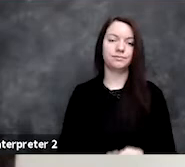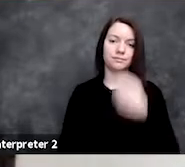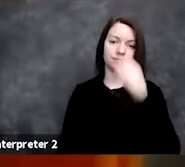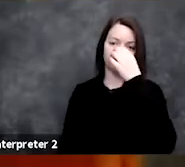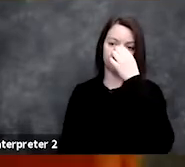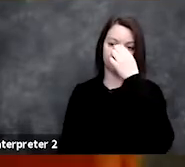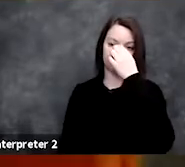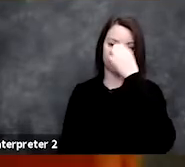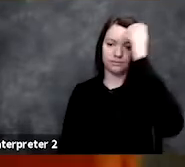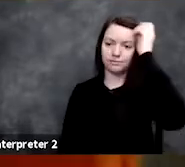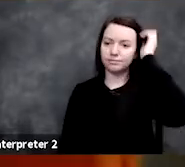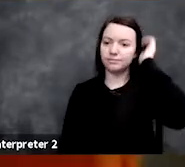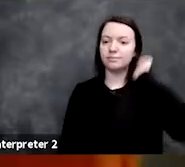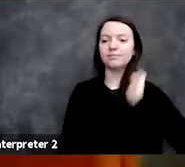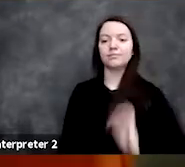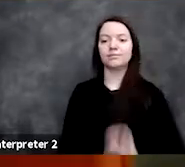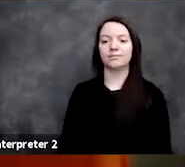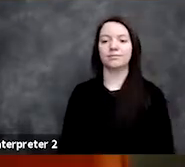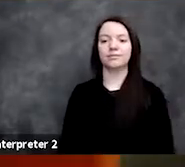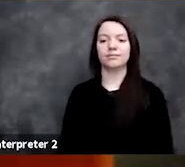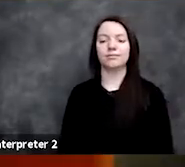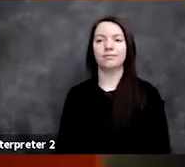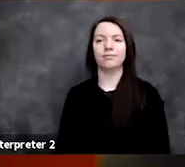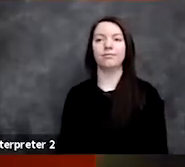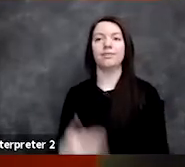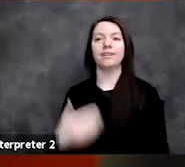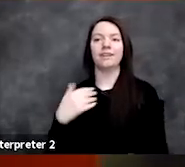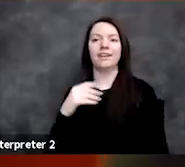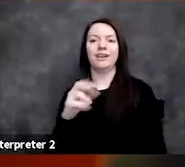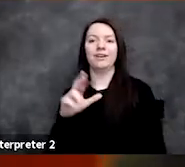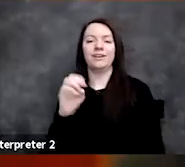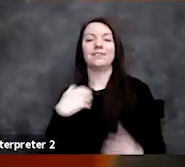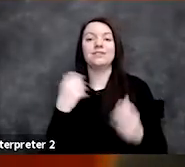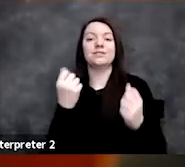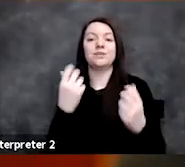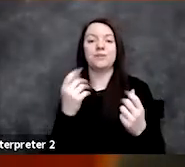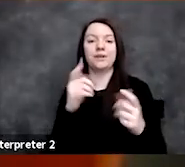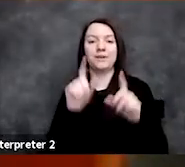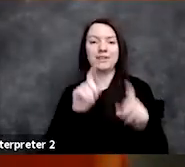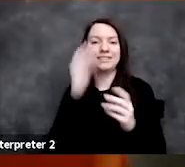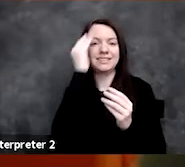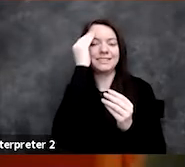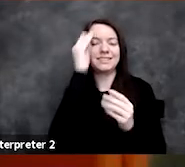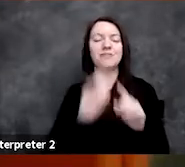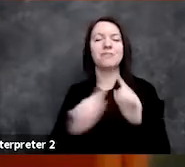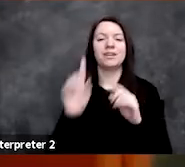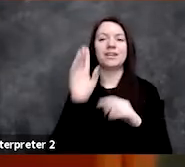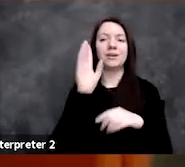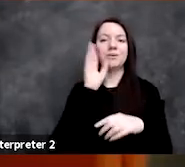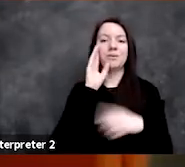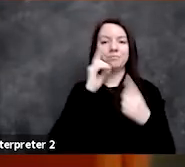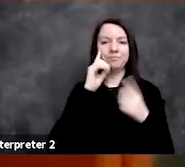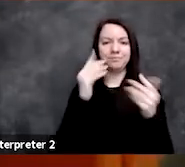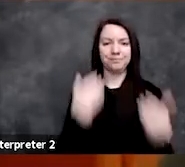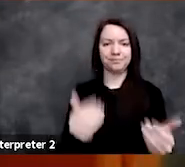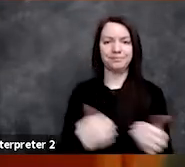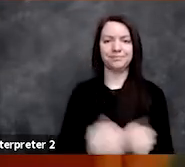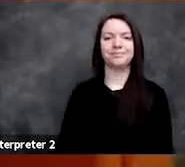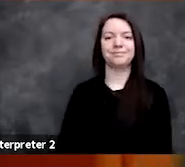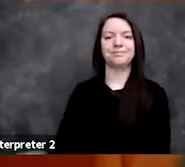I have so many follow-up questions, Marzyeh, but maybe we'll bookmark those and have Beth go, and we'll see what other questions